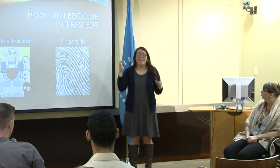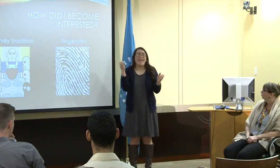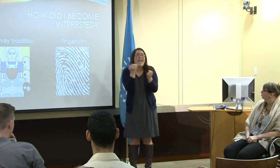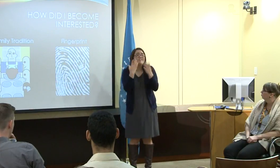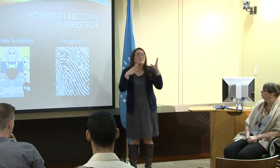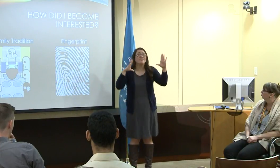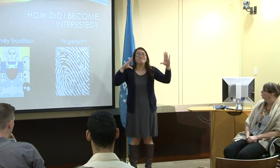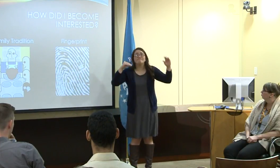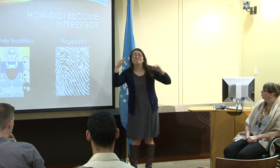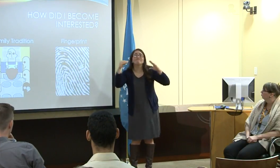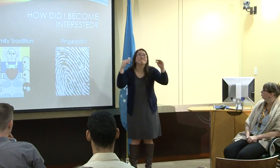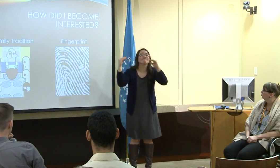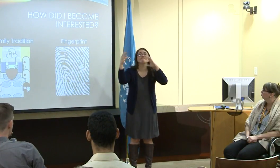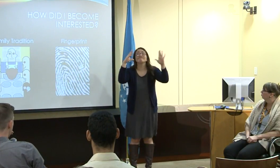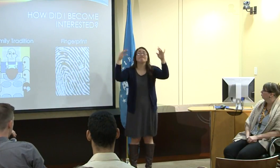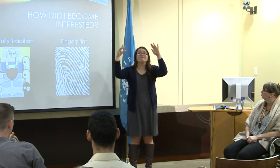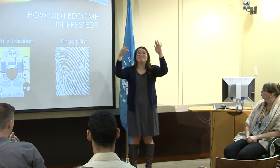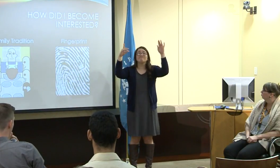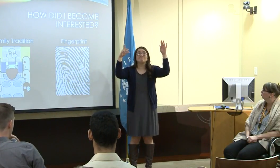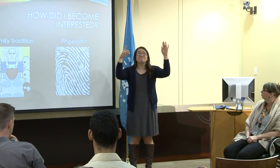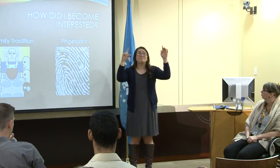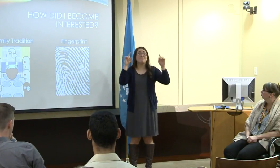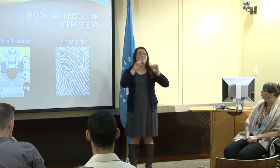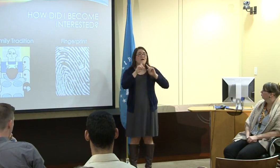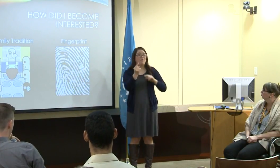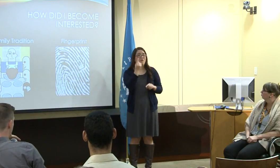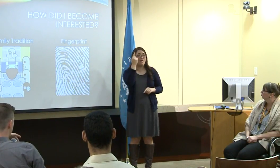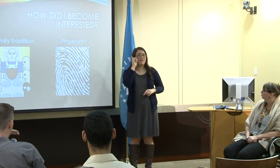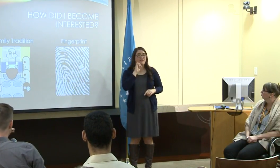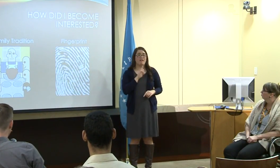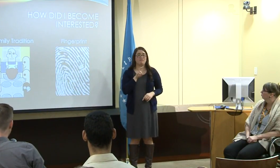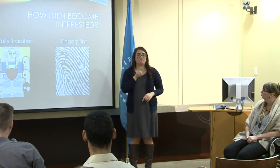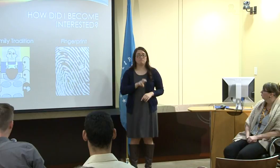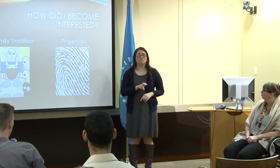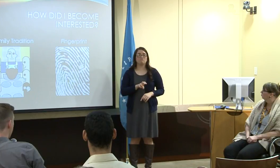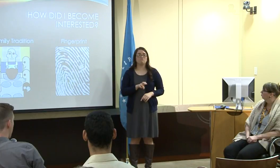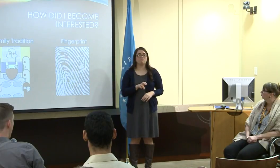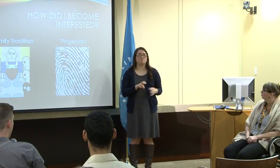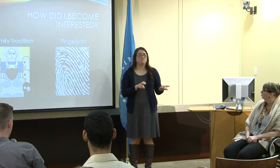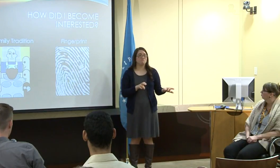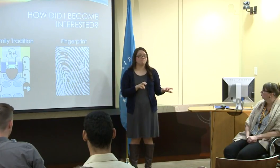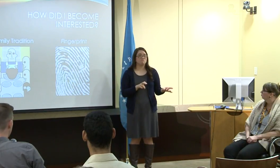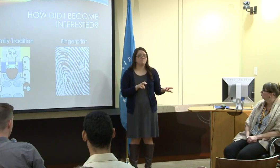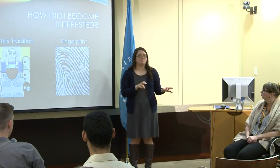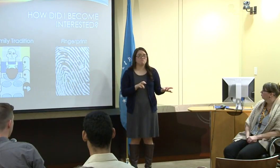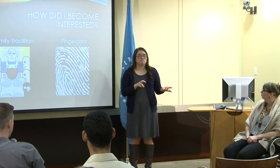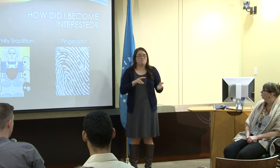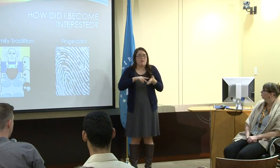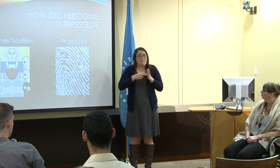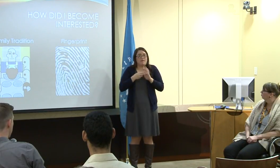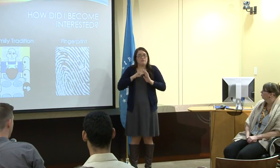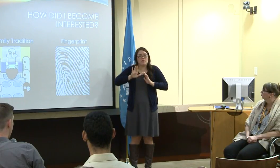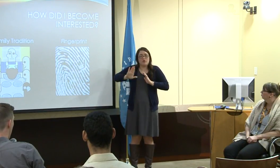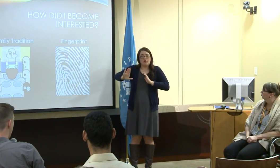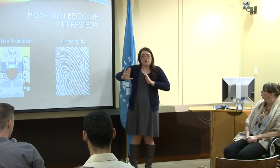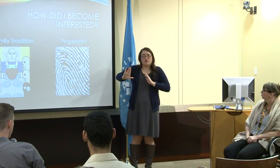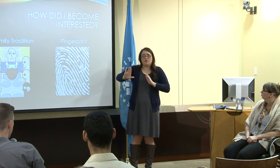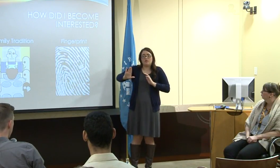and then down in the corner there's one that seems to be excluded. All of them are having conversations and seem to be involved,